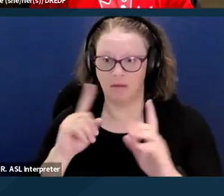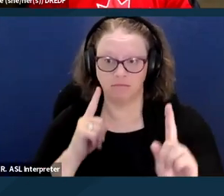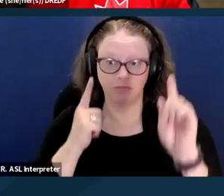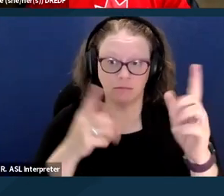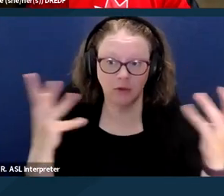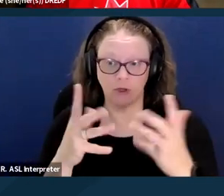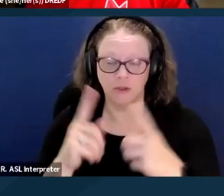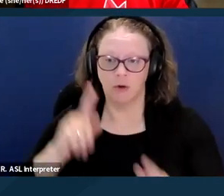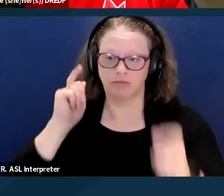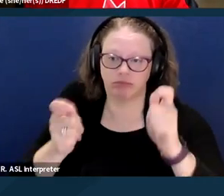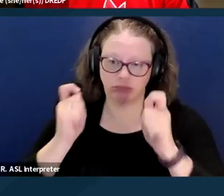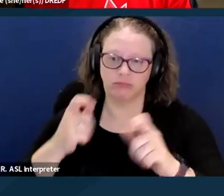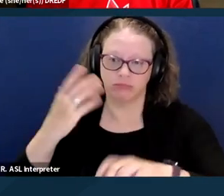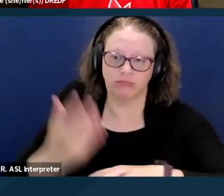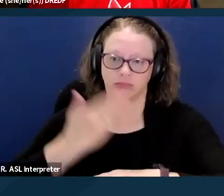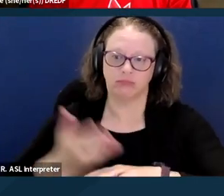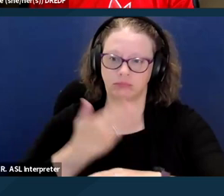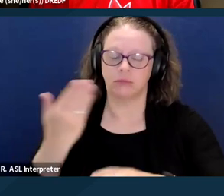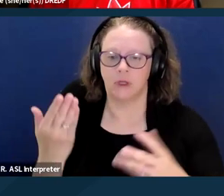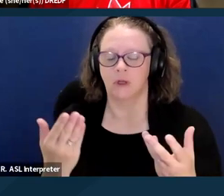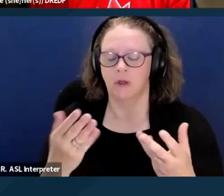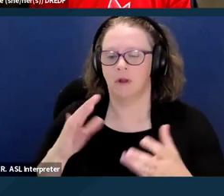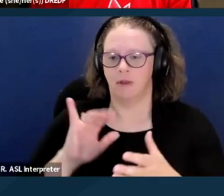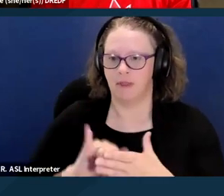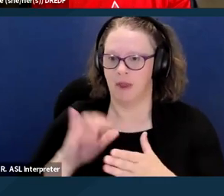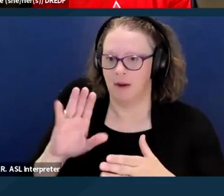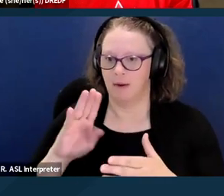and it's gonna take place over 2022 to 2027.